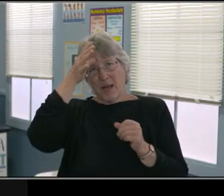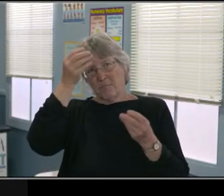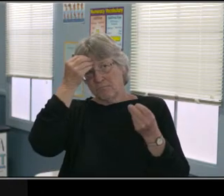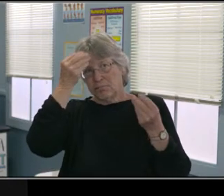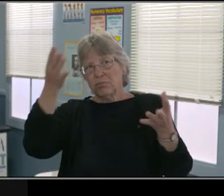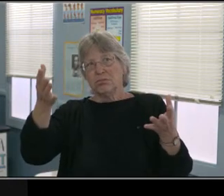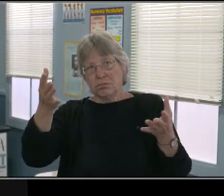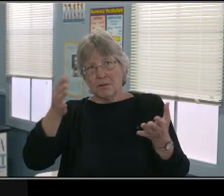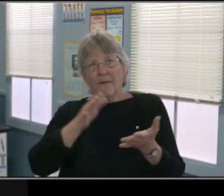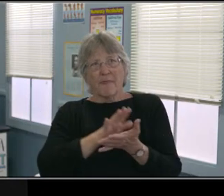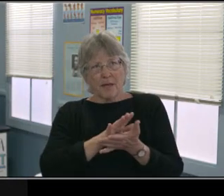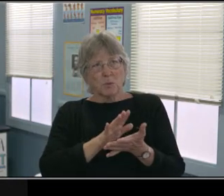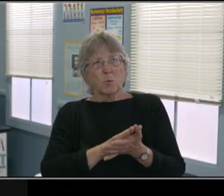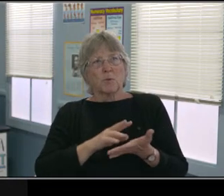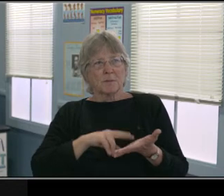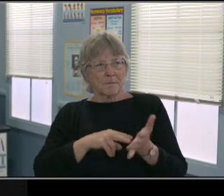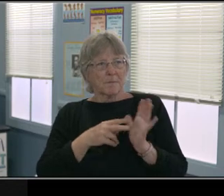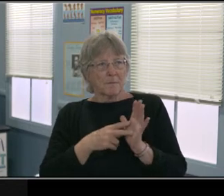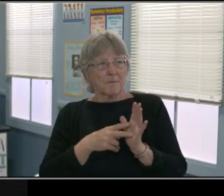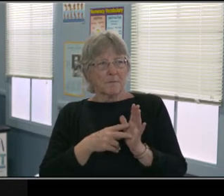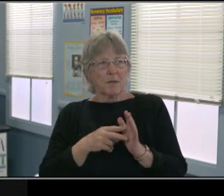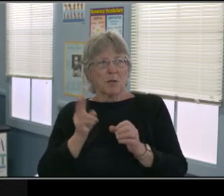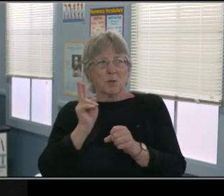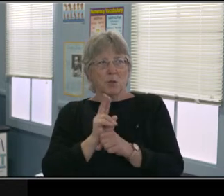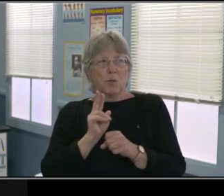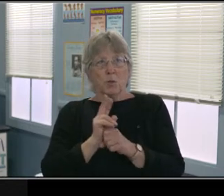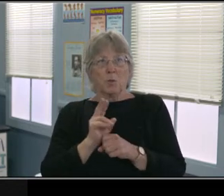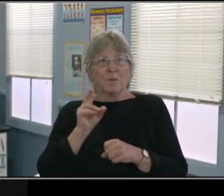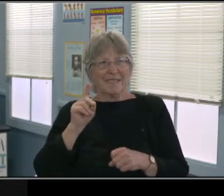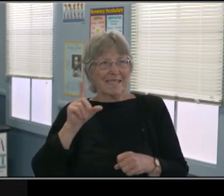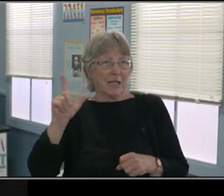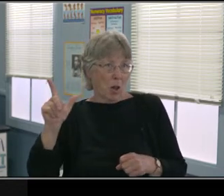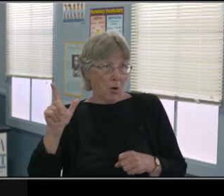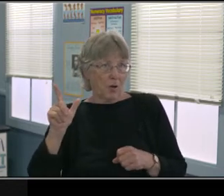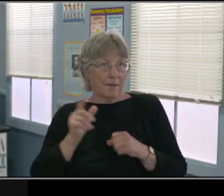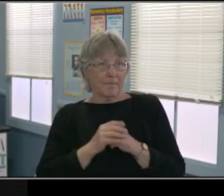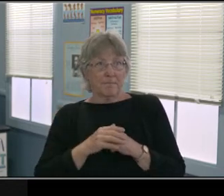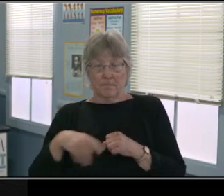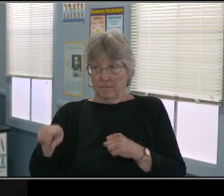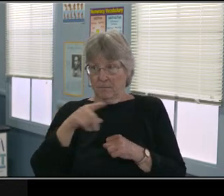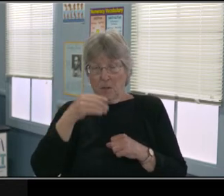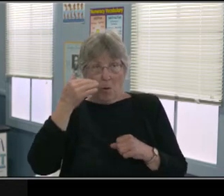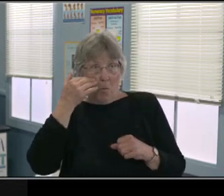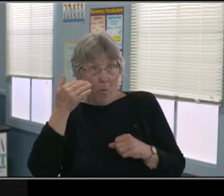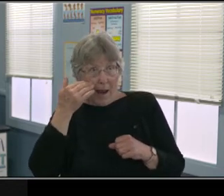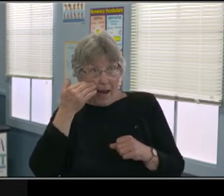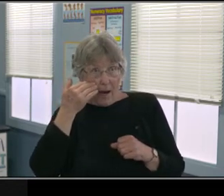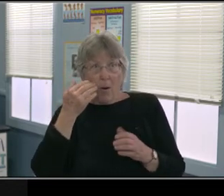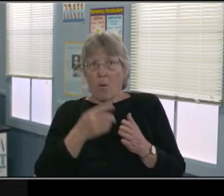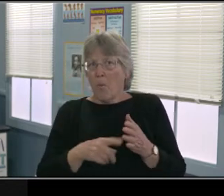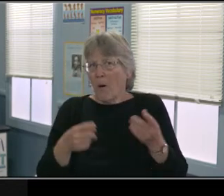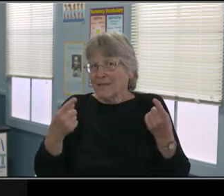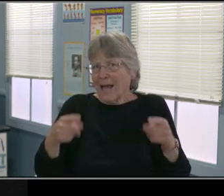and student progress and student learning. So what I've also done is the question on top